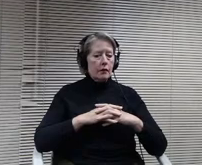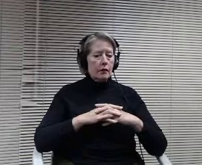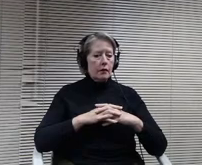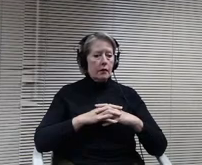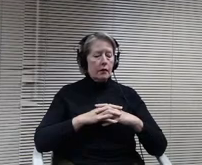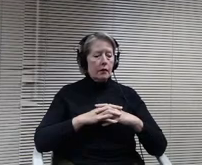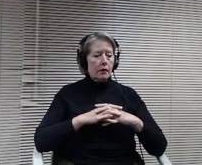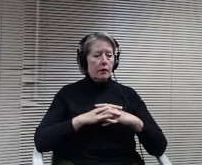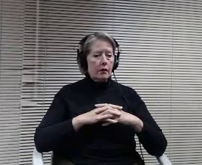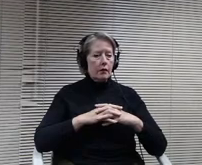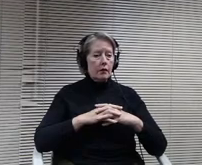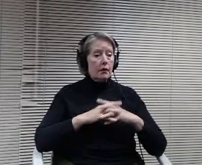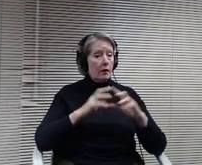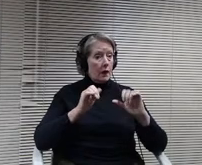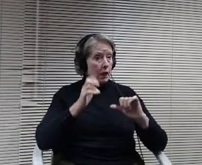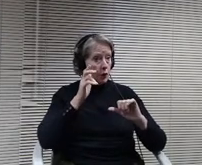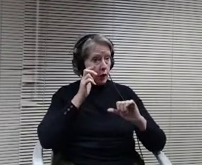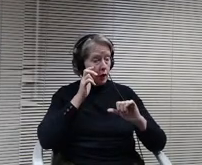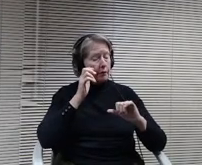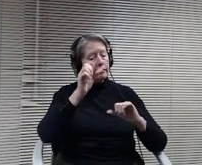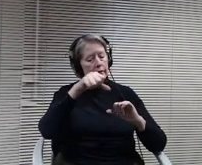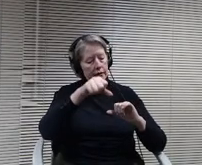Can you hear me now? Yes, thank you Paul.